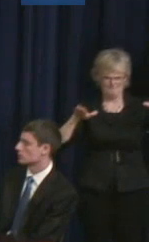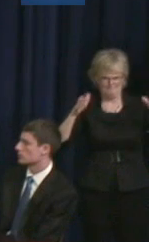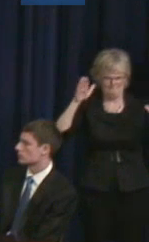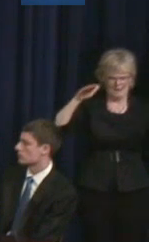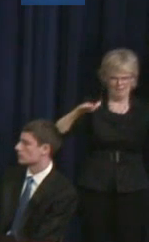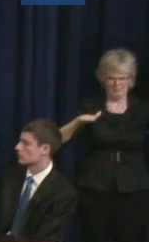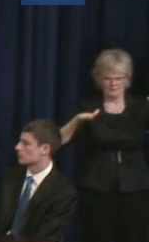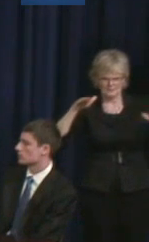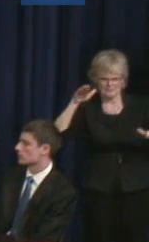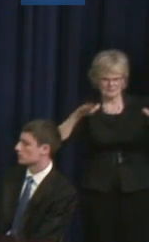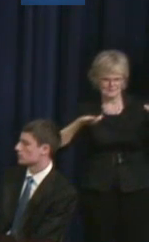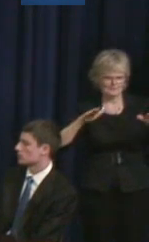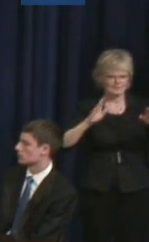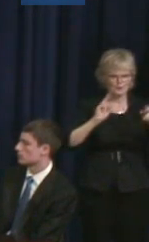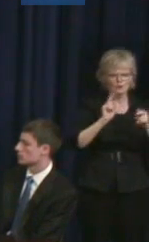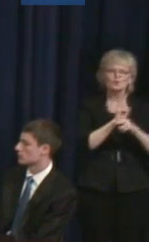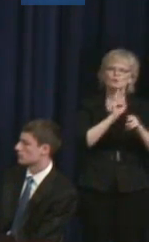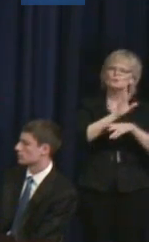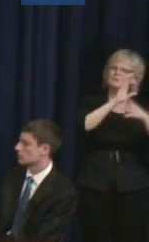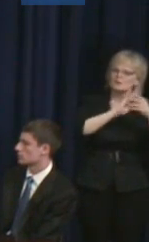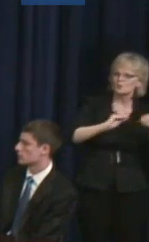using narratives and storytelling to really put